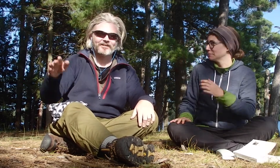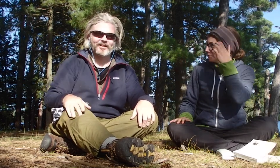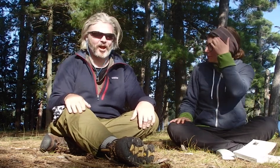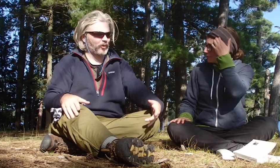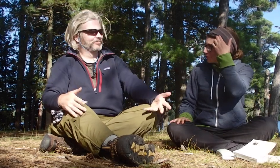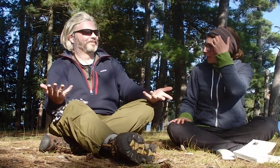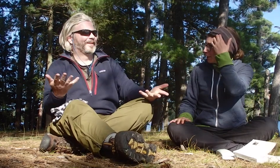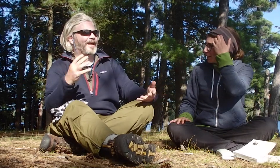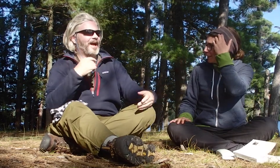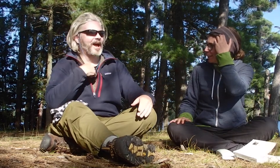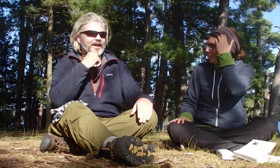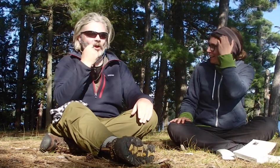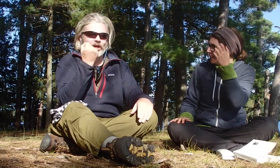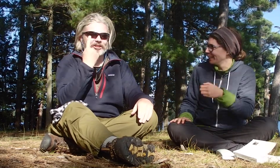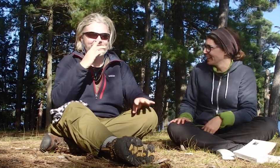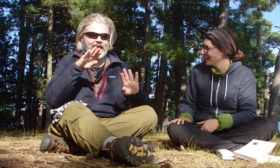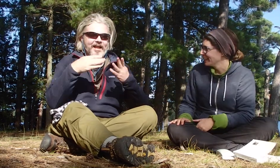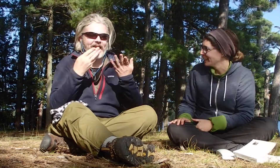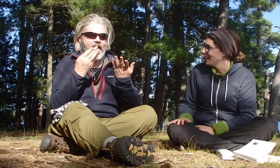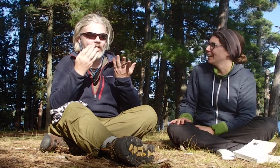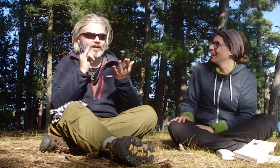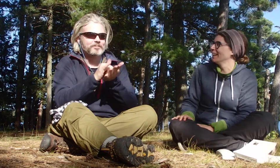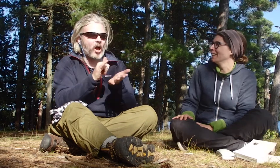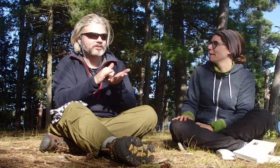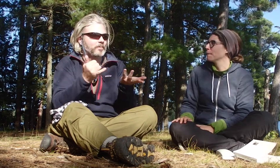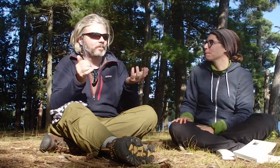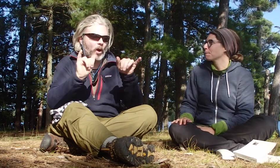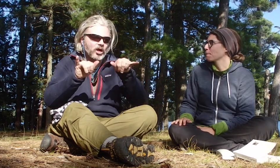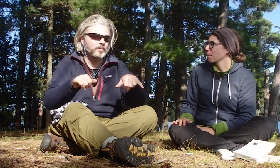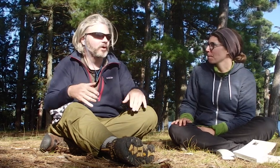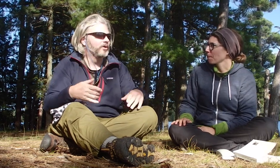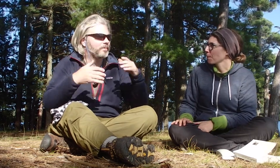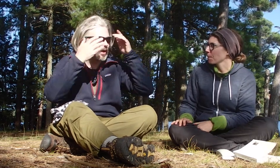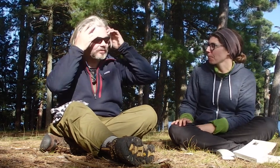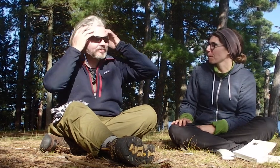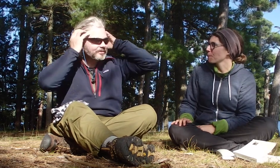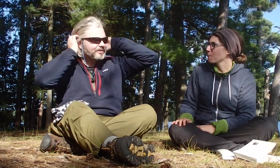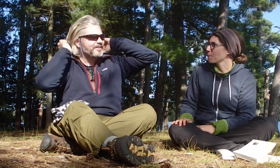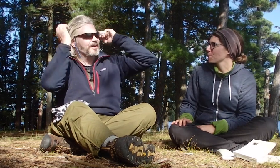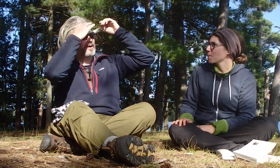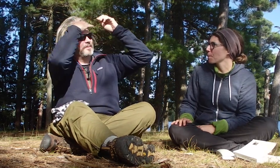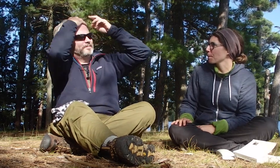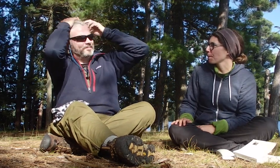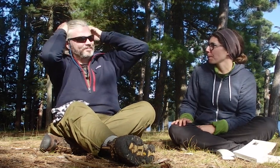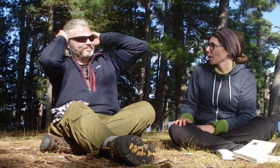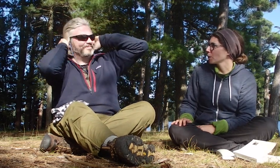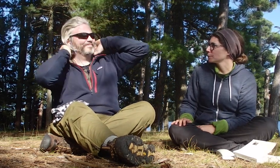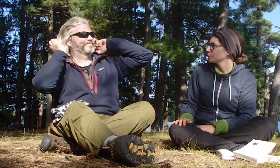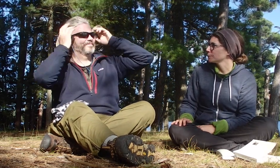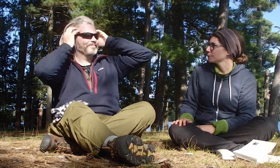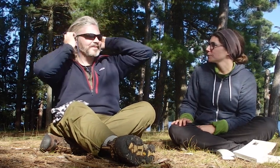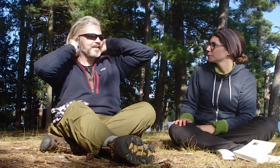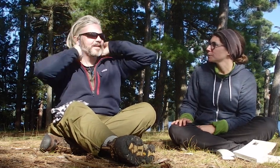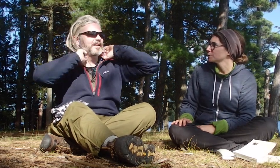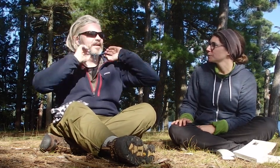She doesn't know! I don't understand how that's possible, but.